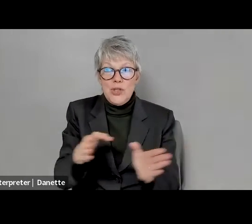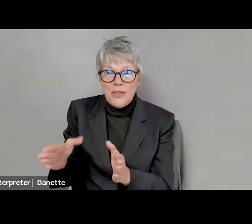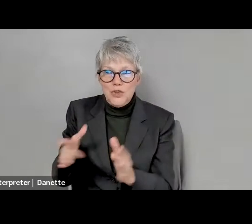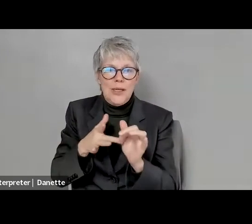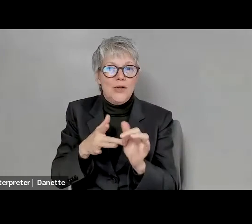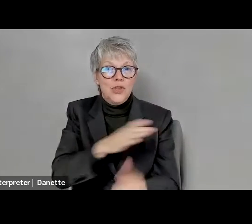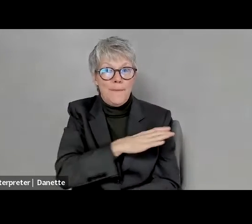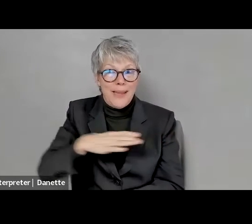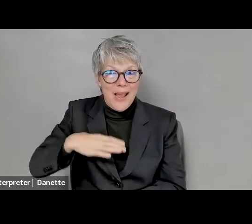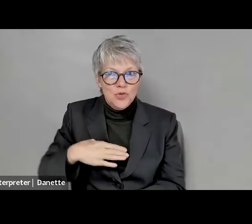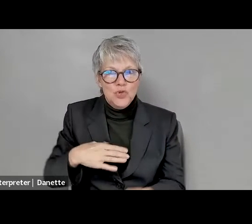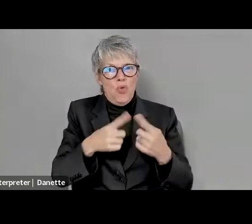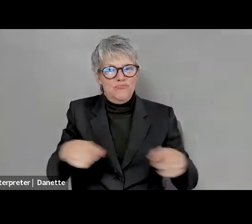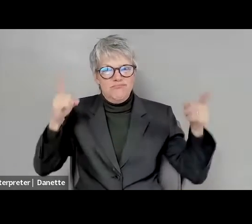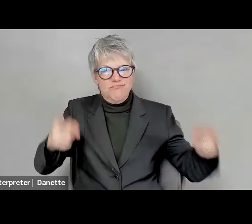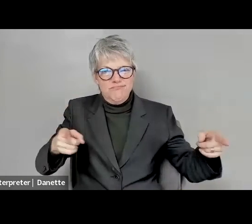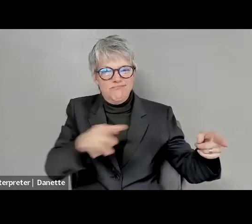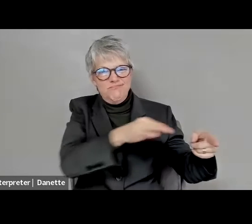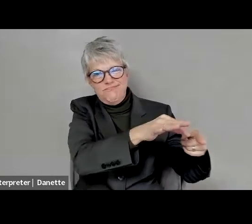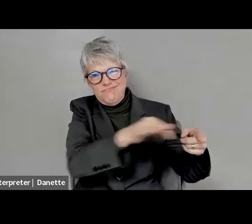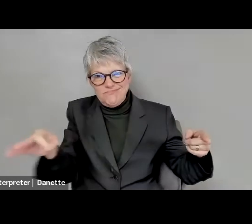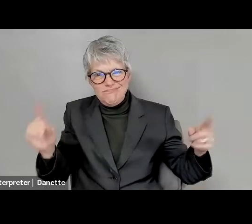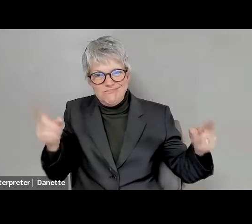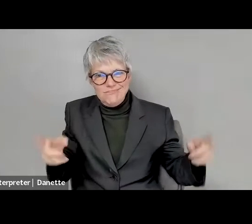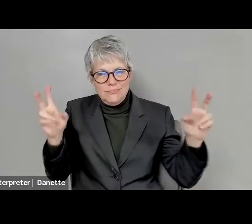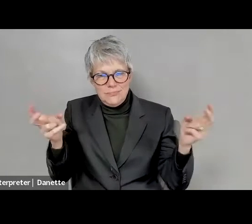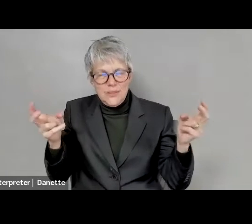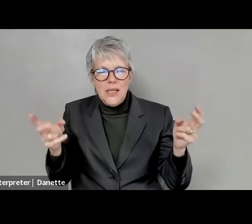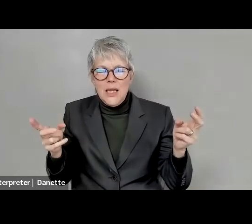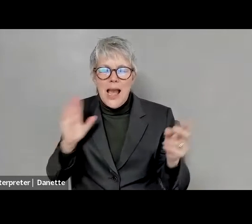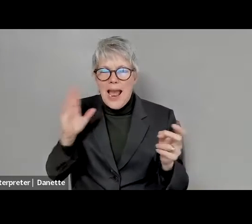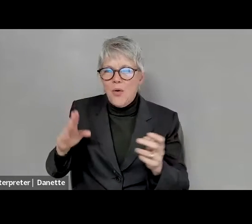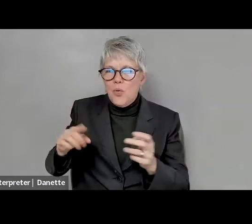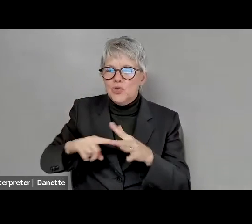Kelly Crosbie: and they met routinely on the next slide. I'm going to show you the subcommittees, because that's really important for us here